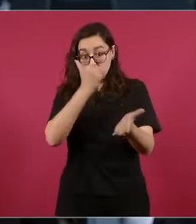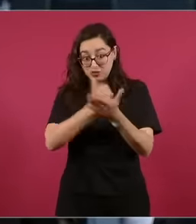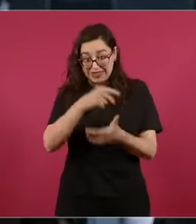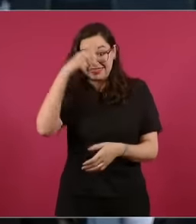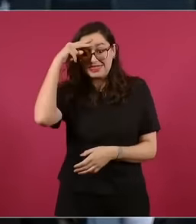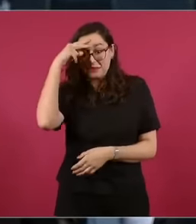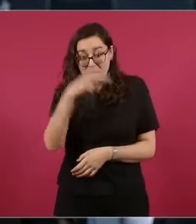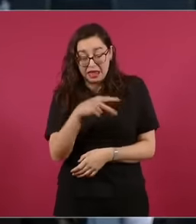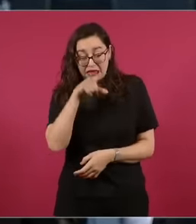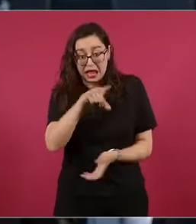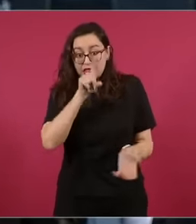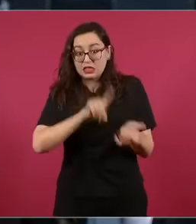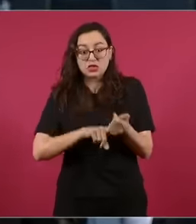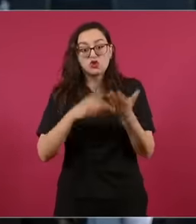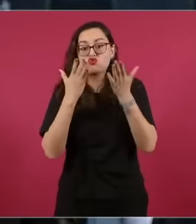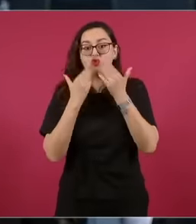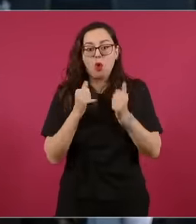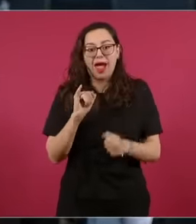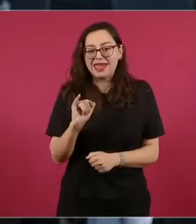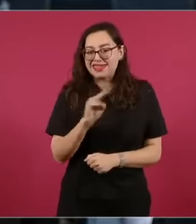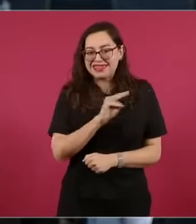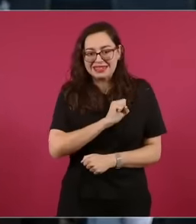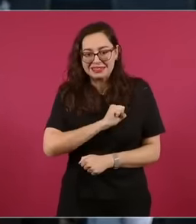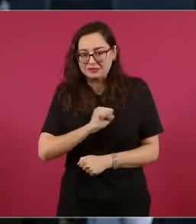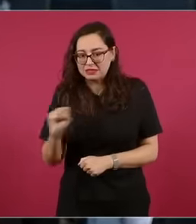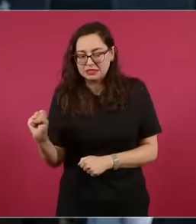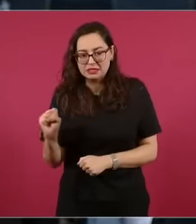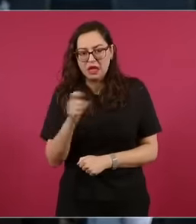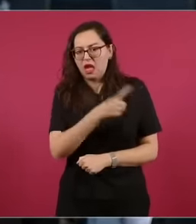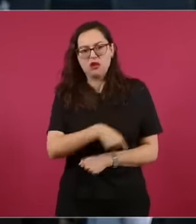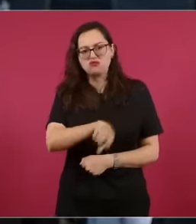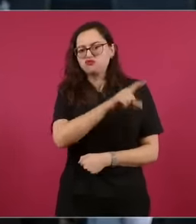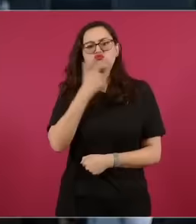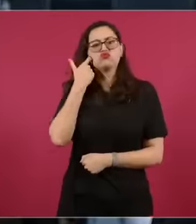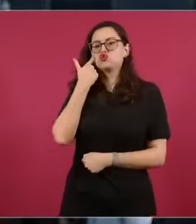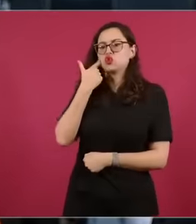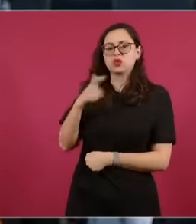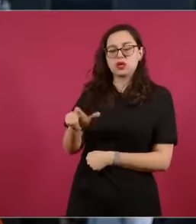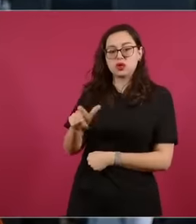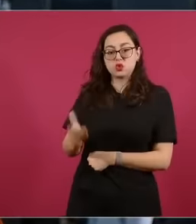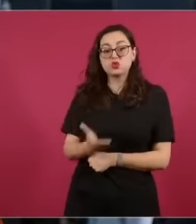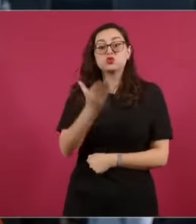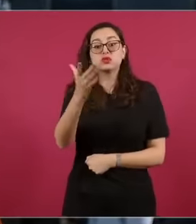without social security I would like to know your opinion if you would like the next government this government